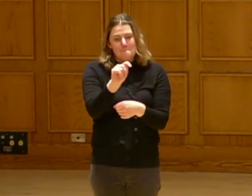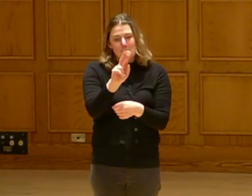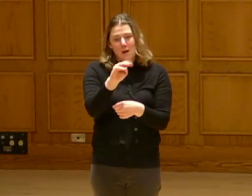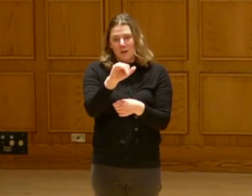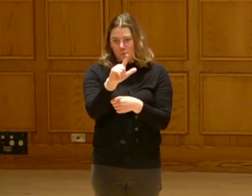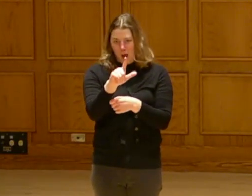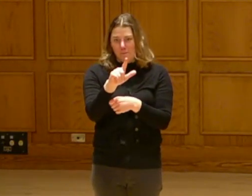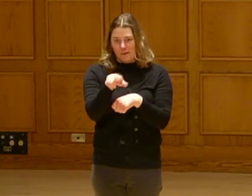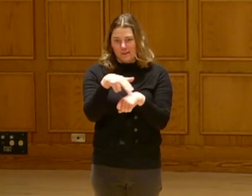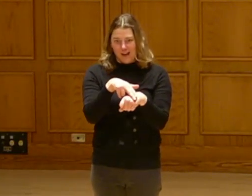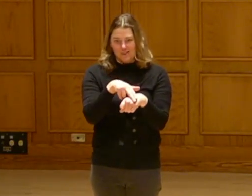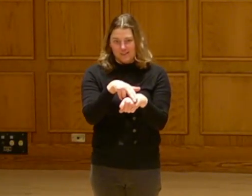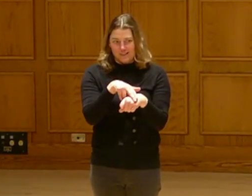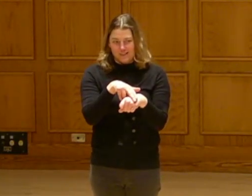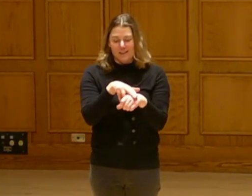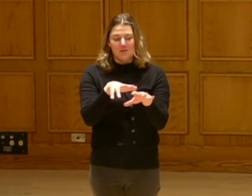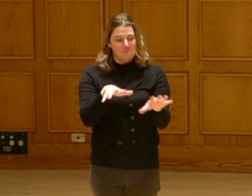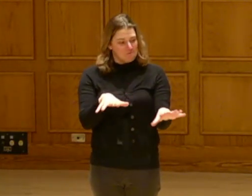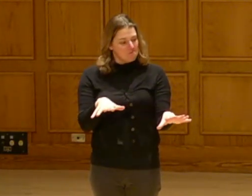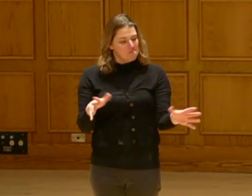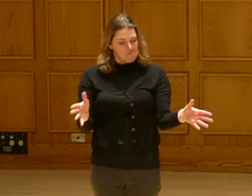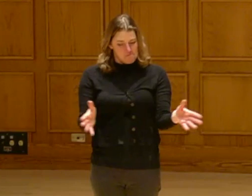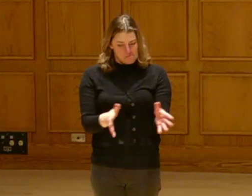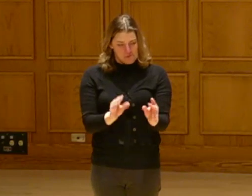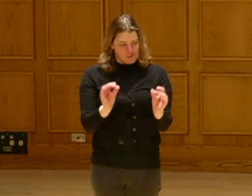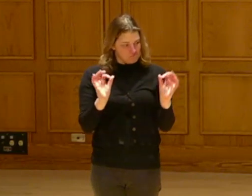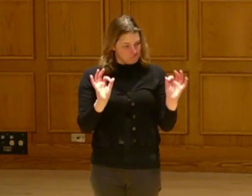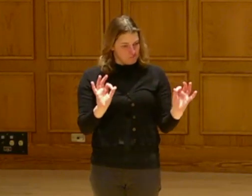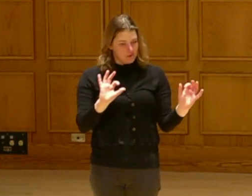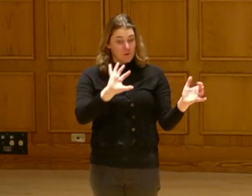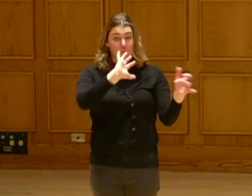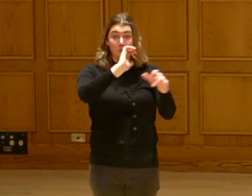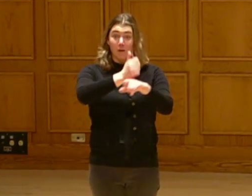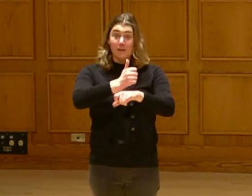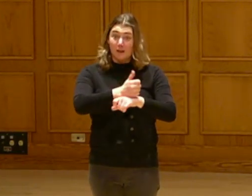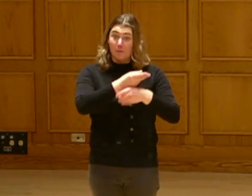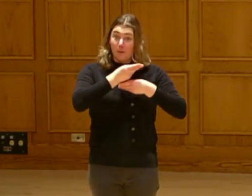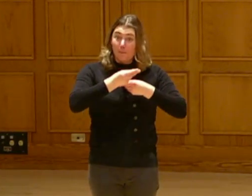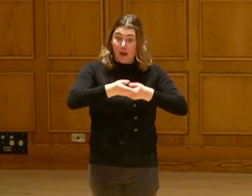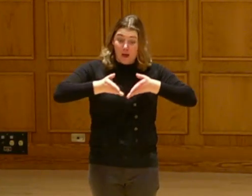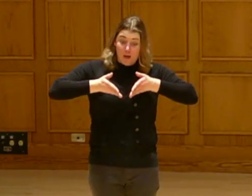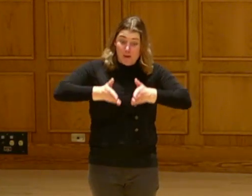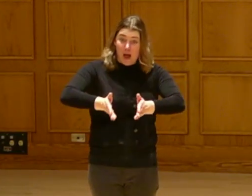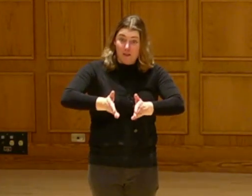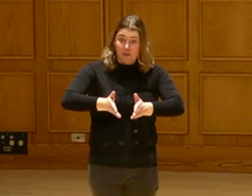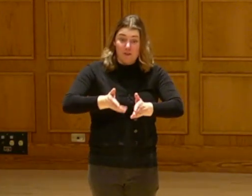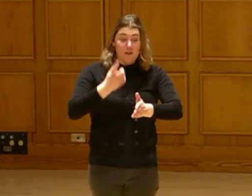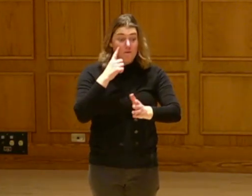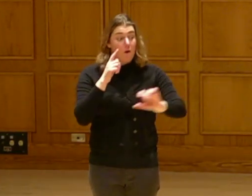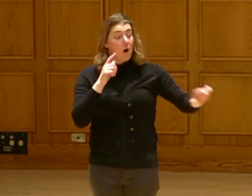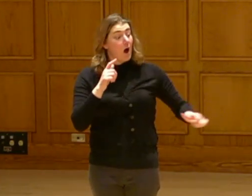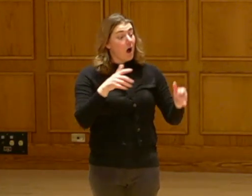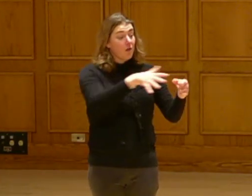This is the first time. What I'm trying to do is clear the way for other tribes to do this